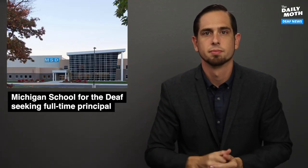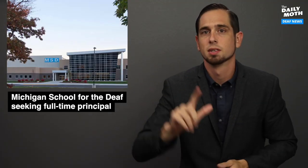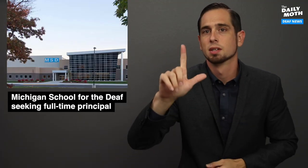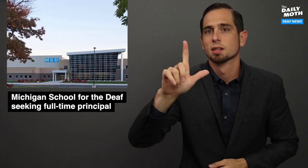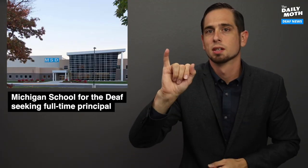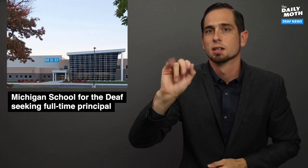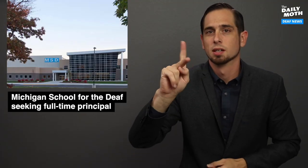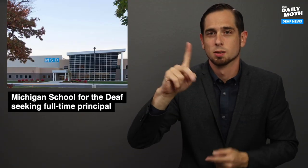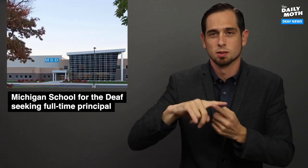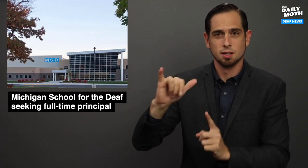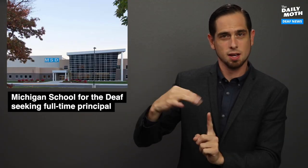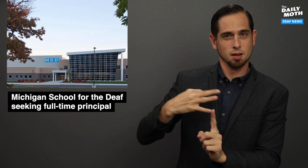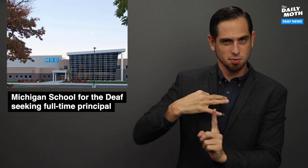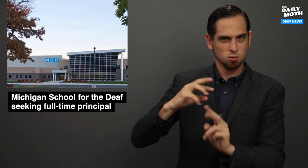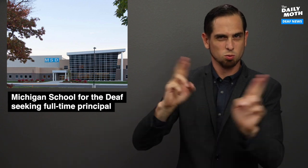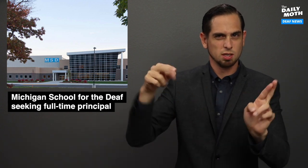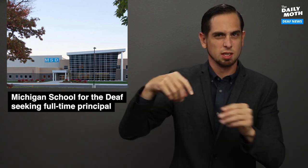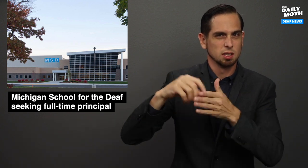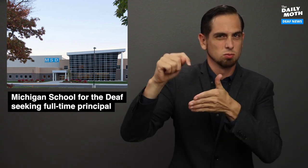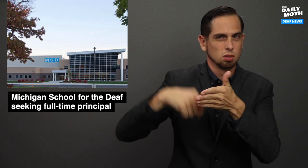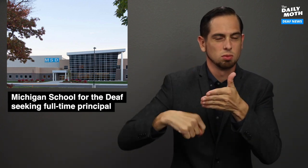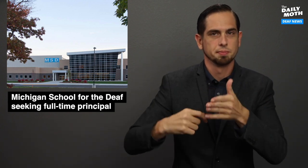The link to the application is below in the transcript.